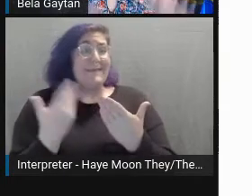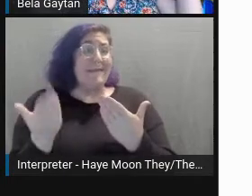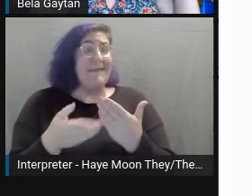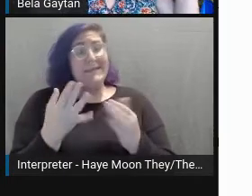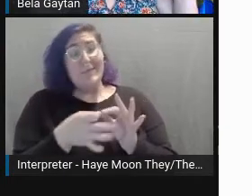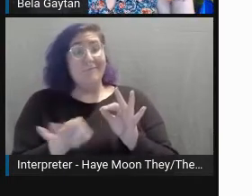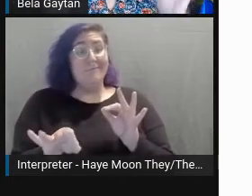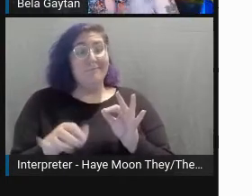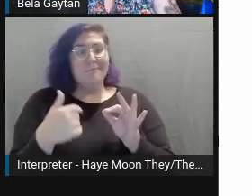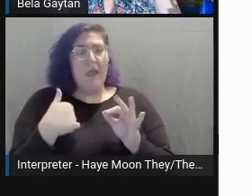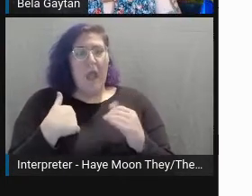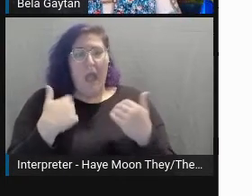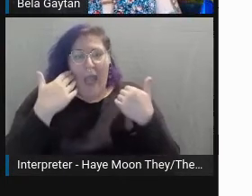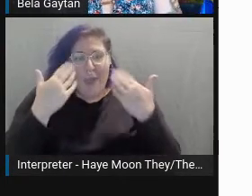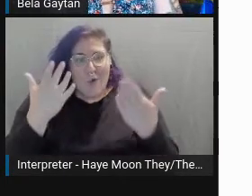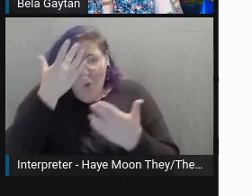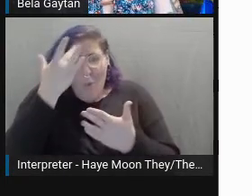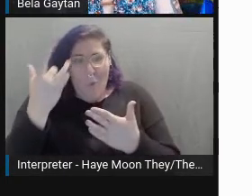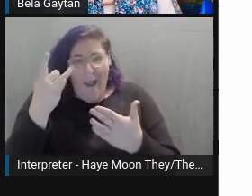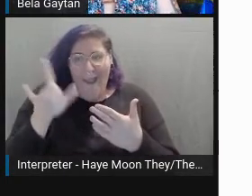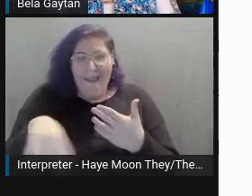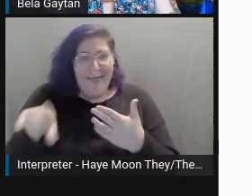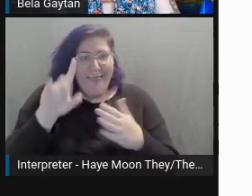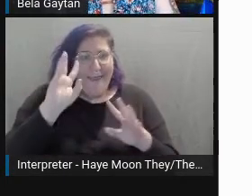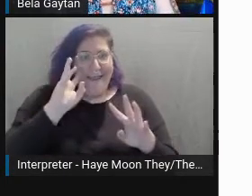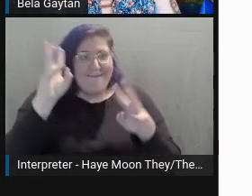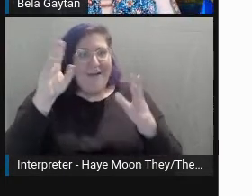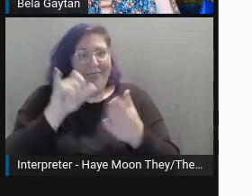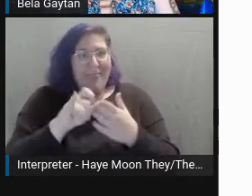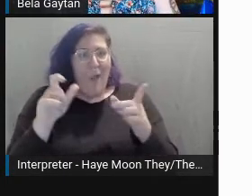I have no idea why they came up with that because I don't think baking a cake is easy.